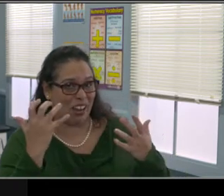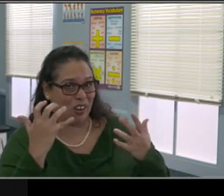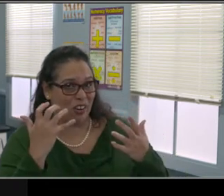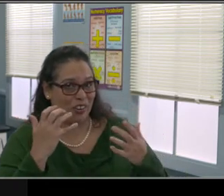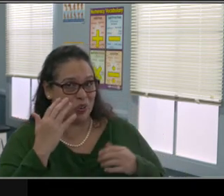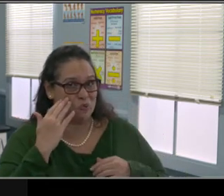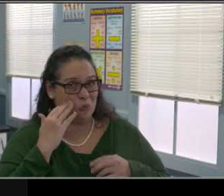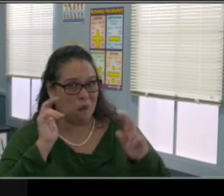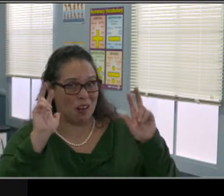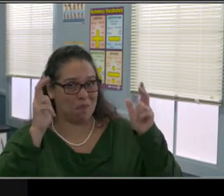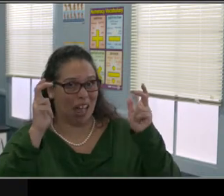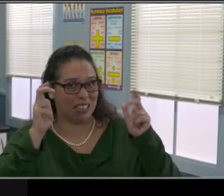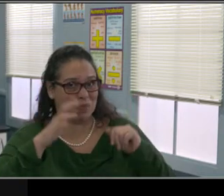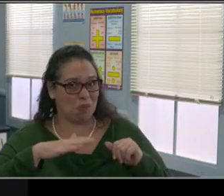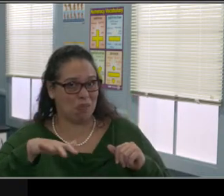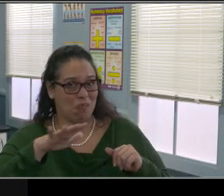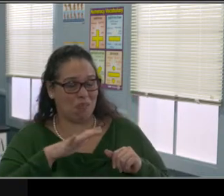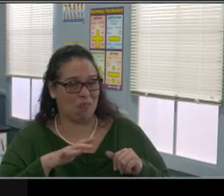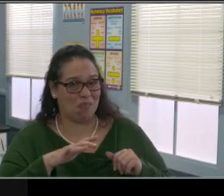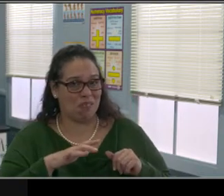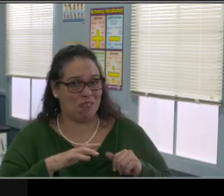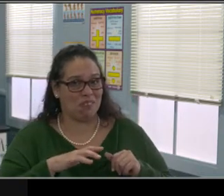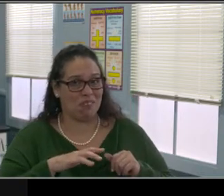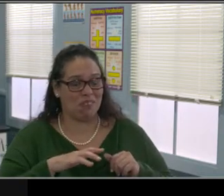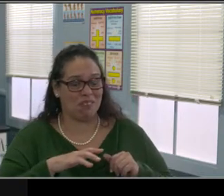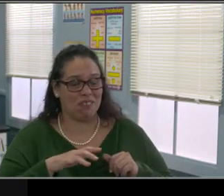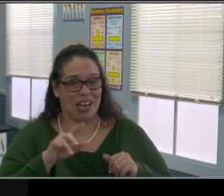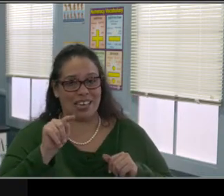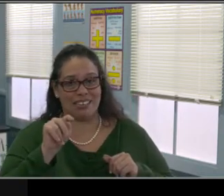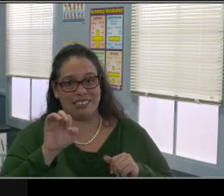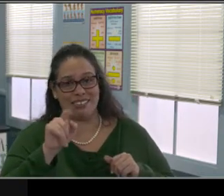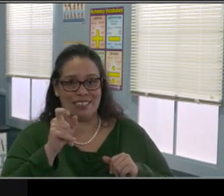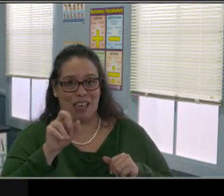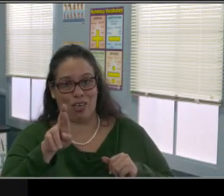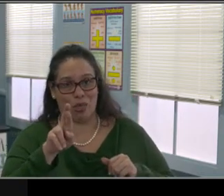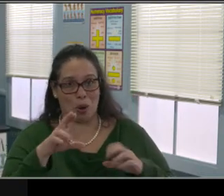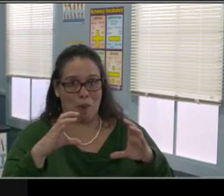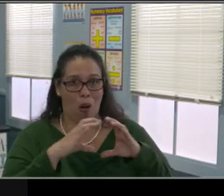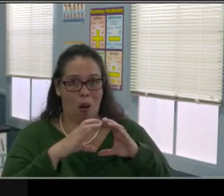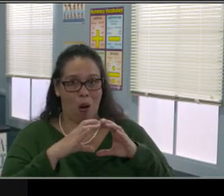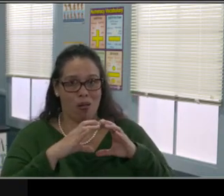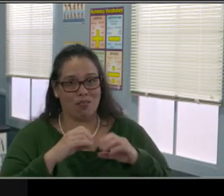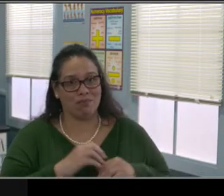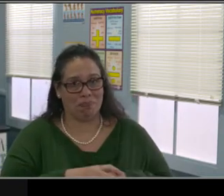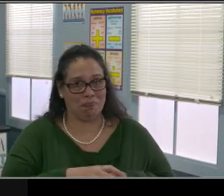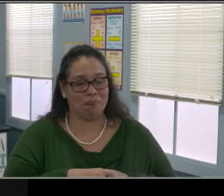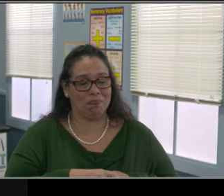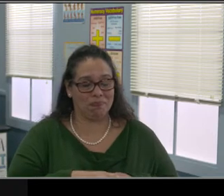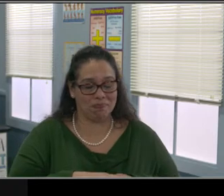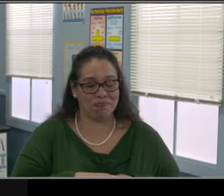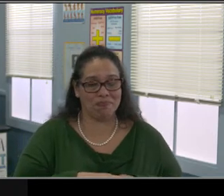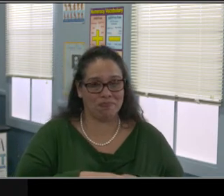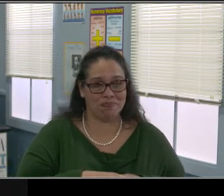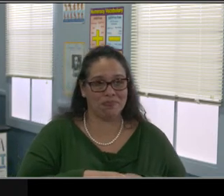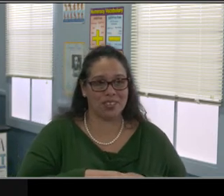the art of setting limits. Now we've got to talk about... We're gonna talk about a few things. We're gonna talk about some logical consequences.